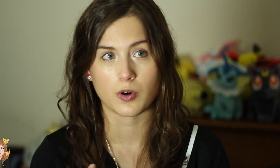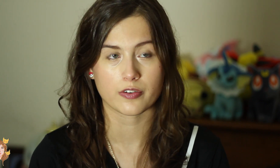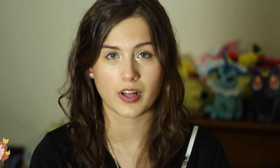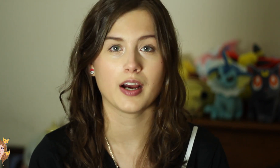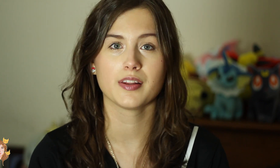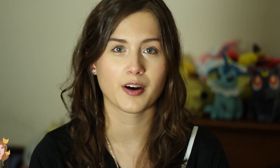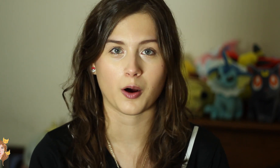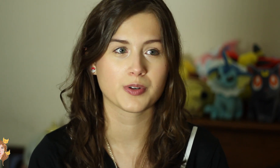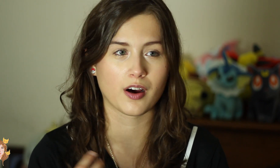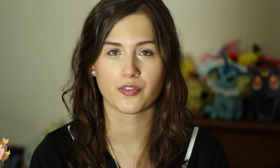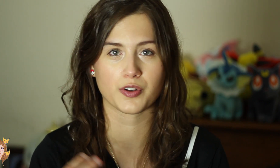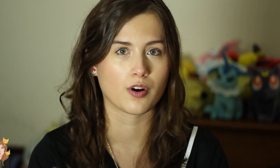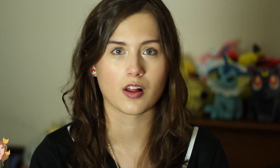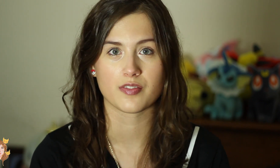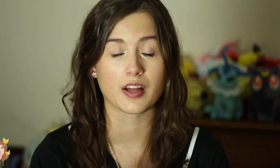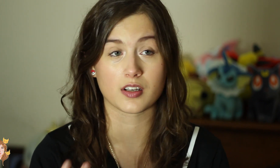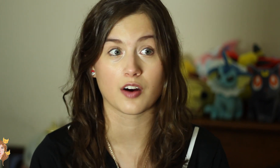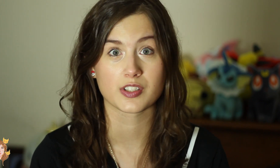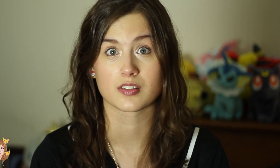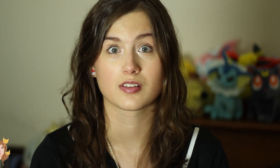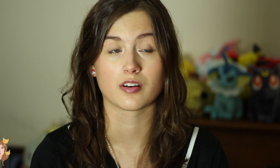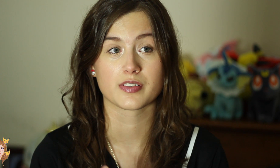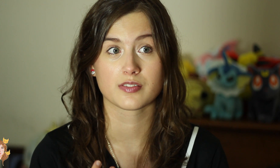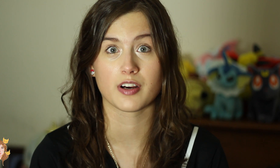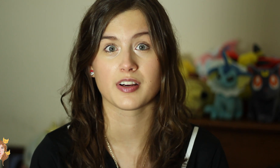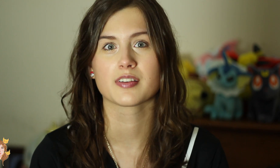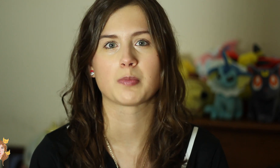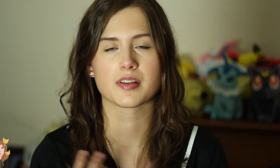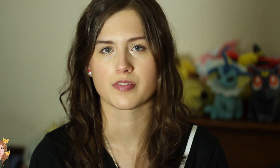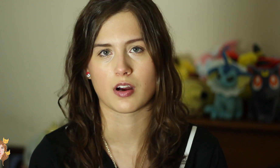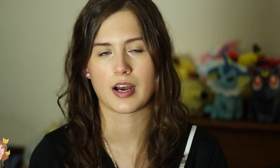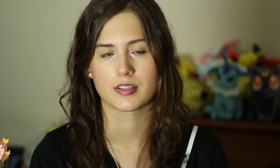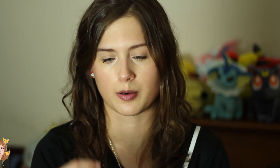Well, flying there, hotel, food, all of that. The conference itself. It’s very, very expensive. It all adds up.